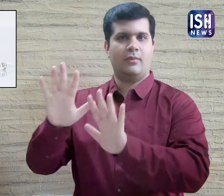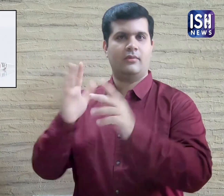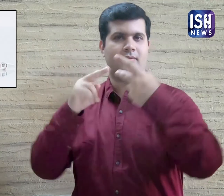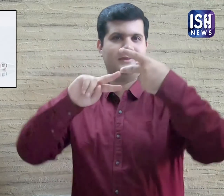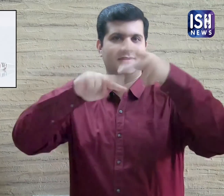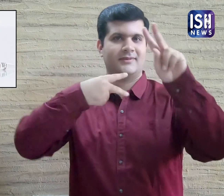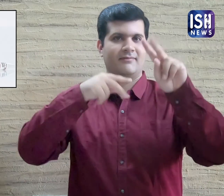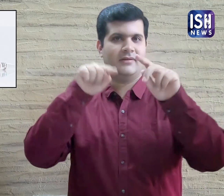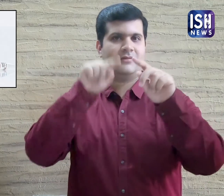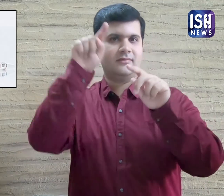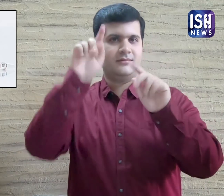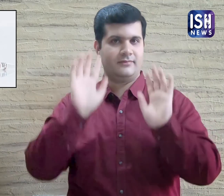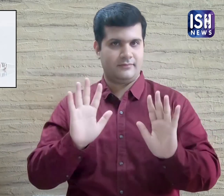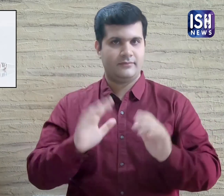This is the difference between the kits.